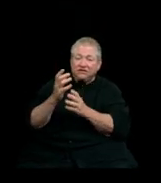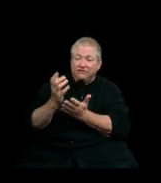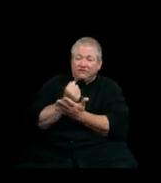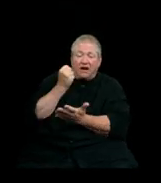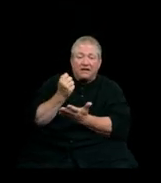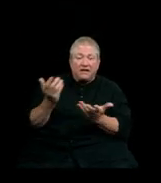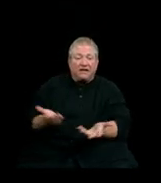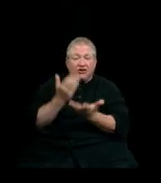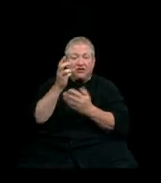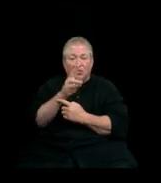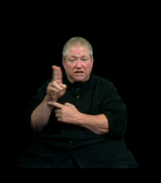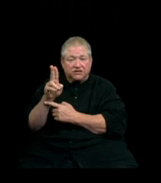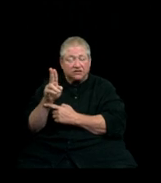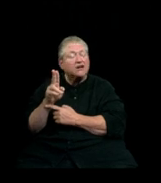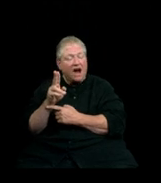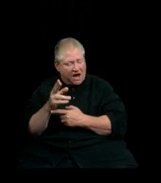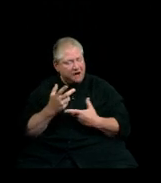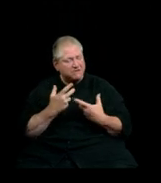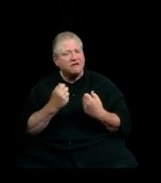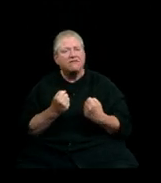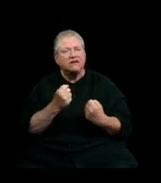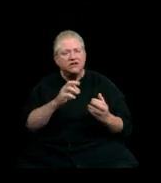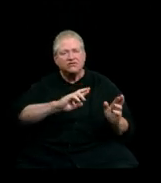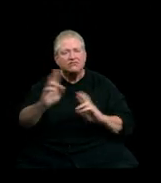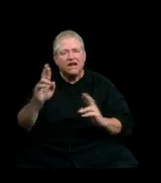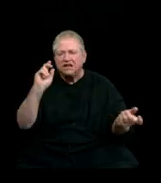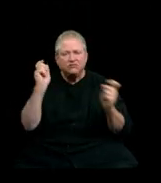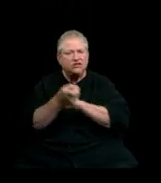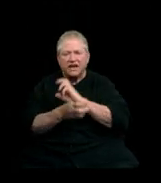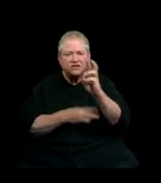I am confident that you are prepared to change the world, find your passion,